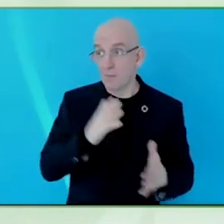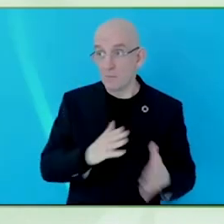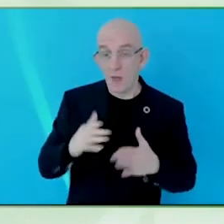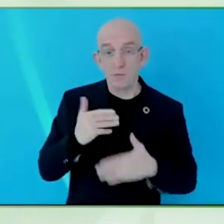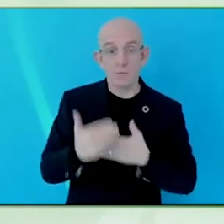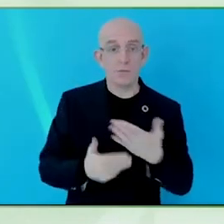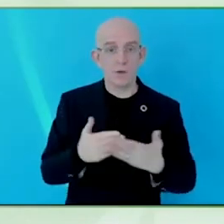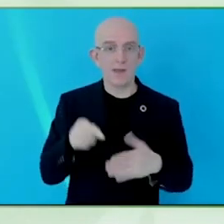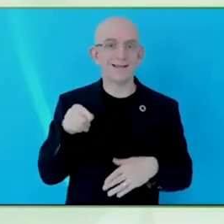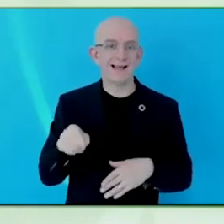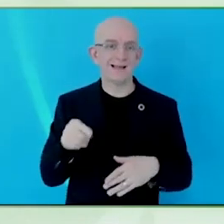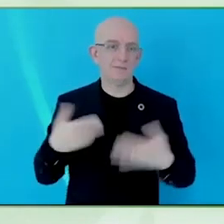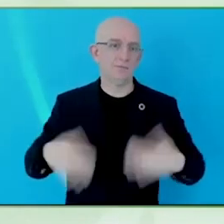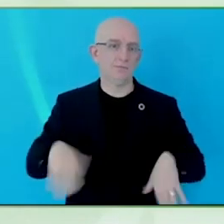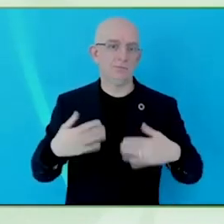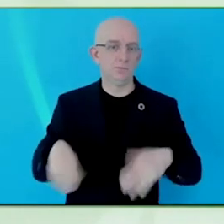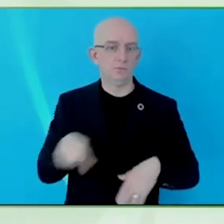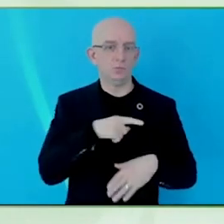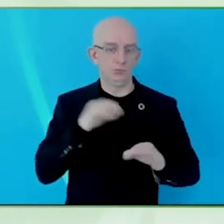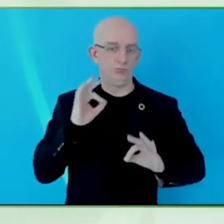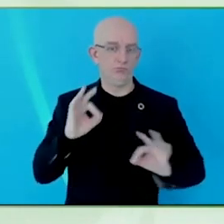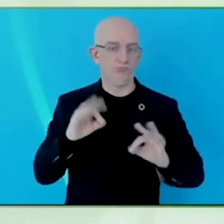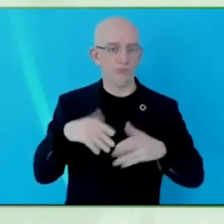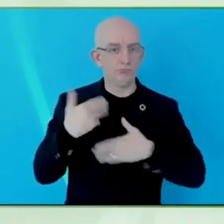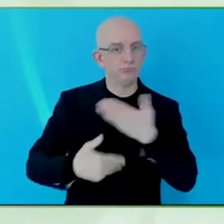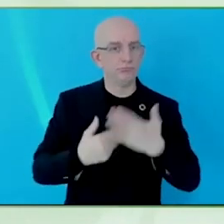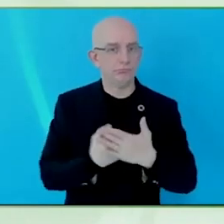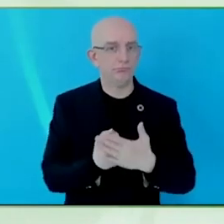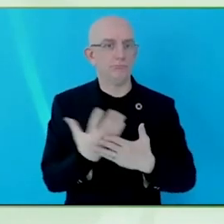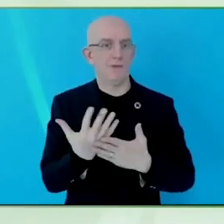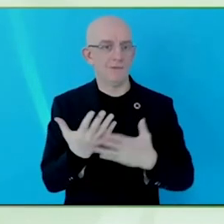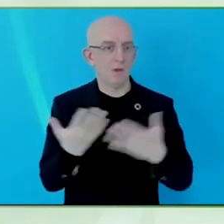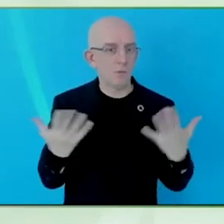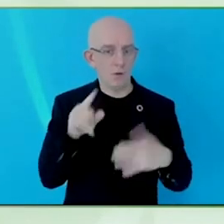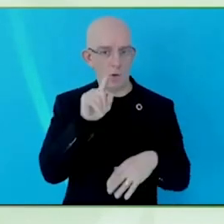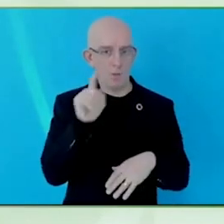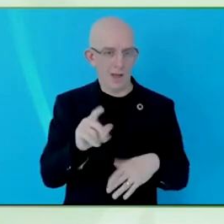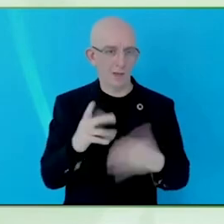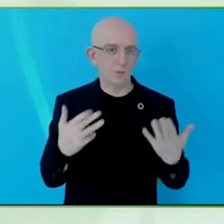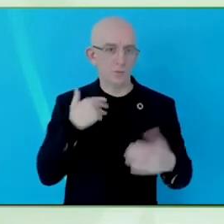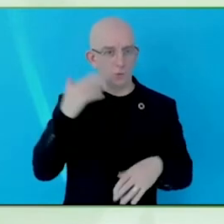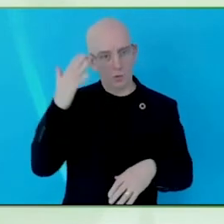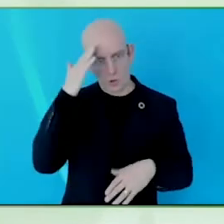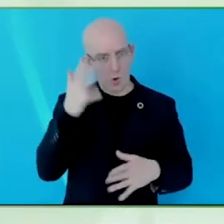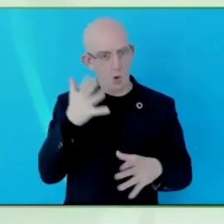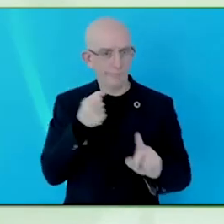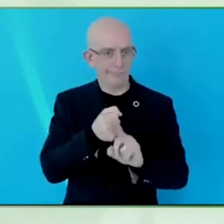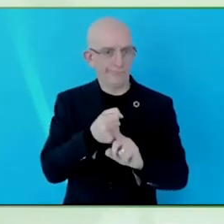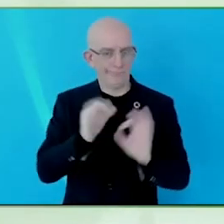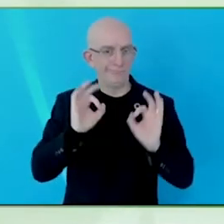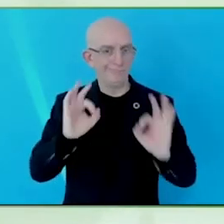part but I also think that there is this non-transactional value as